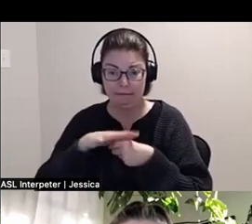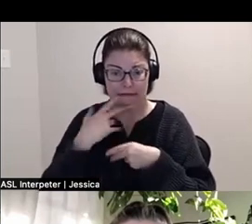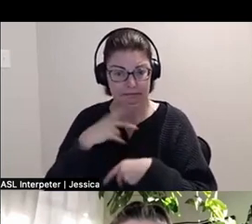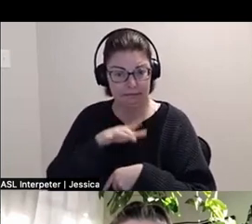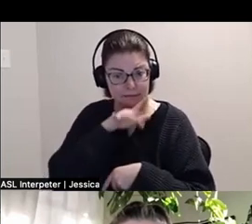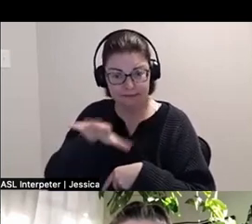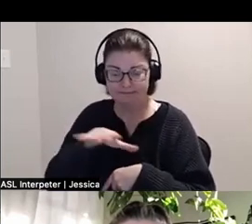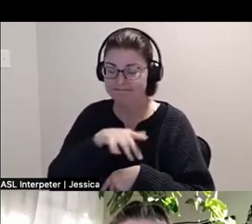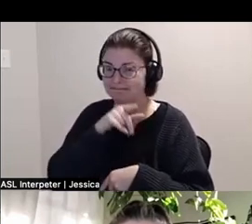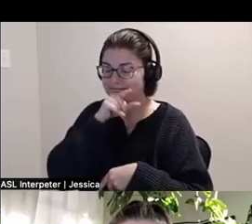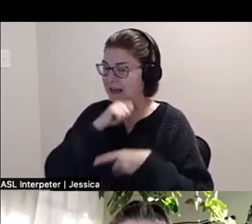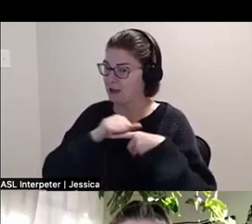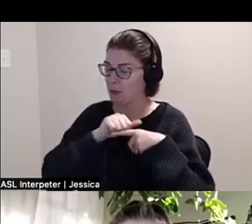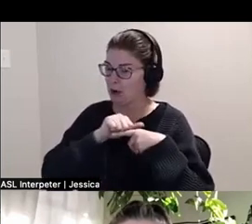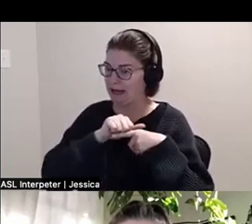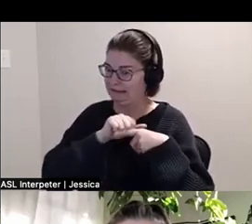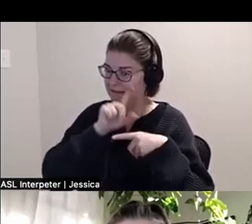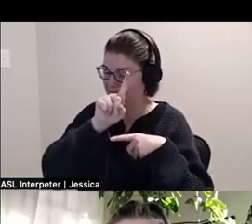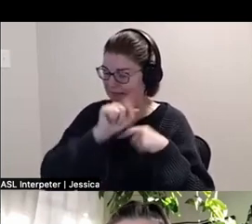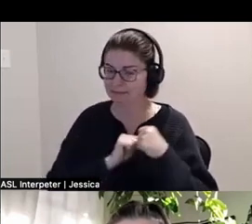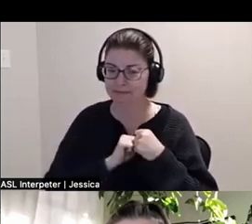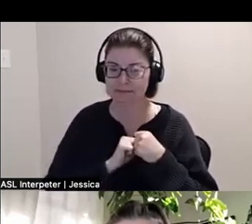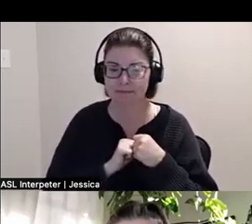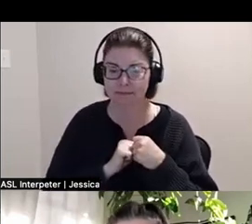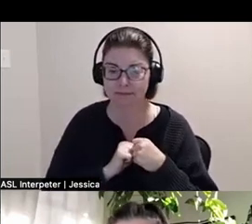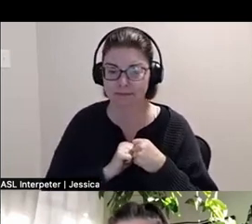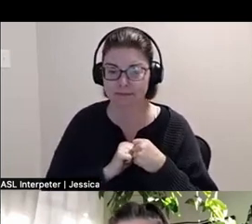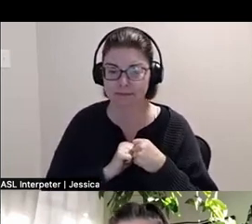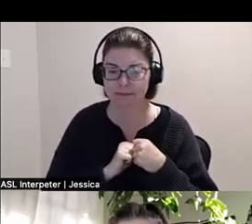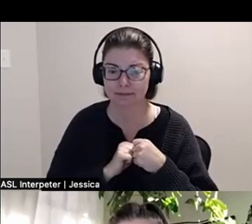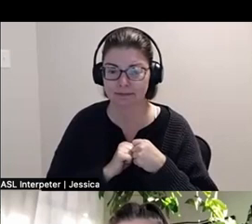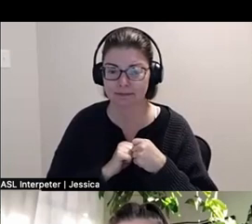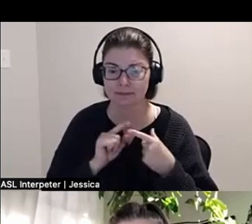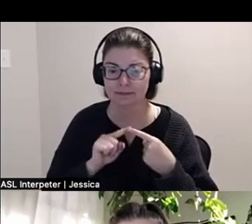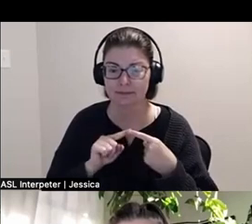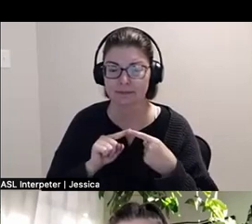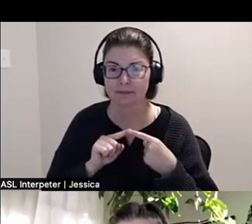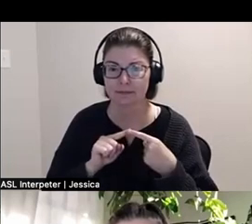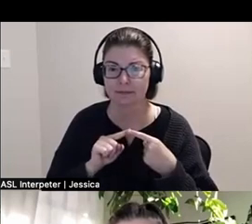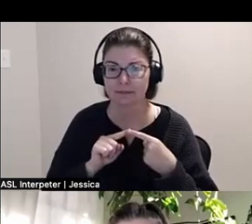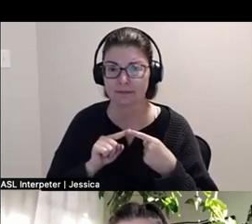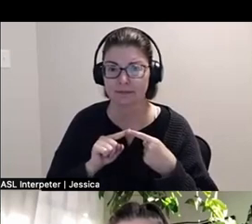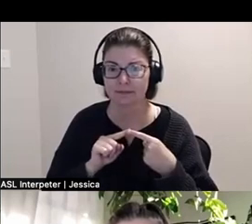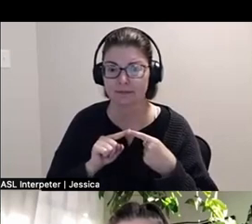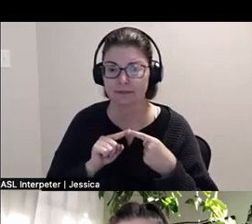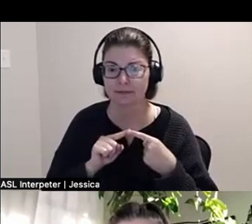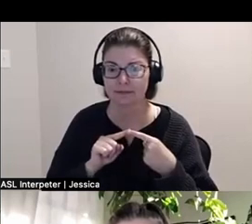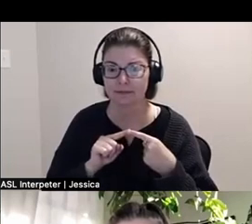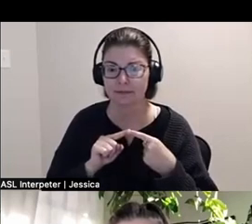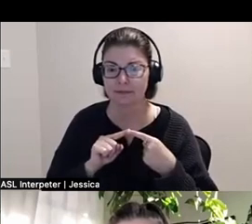I did not practice these I'm so sorry, ah,